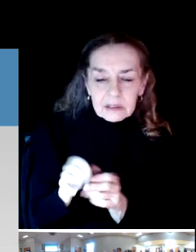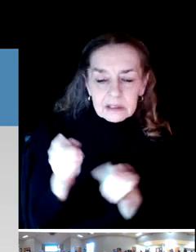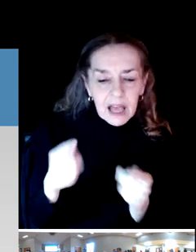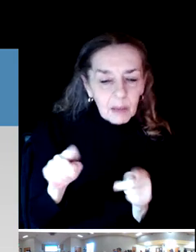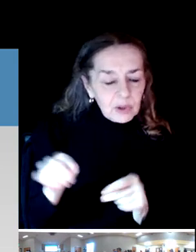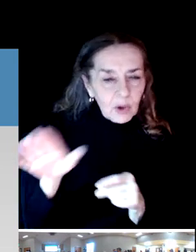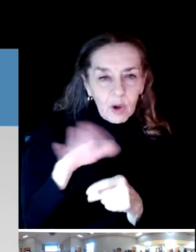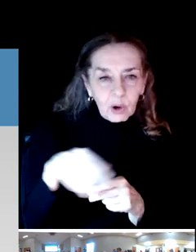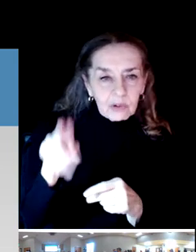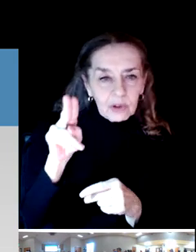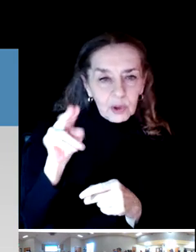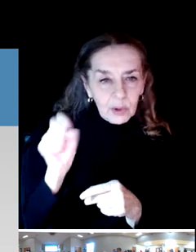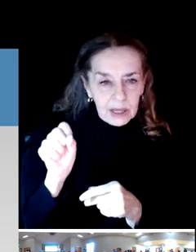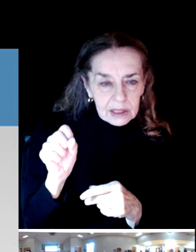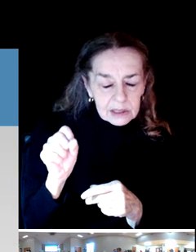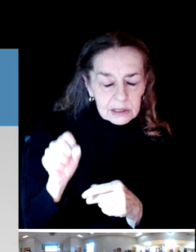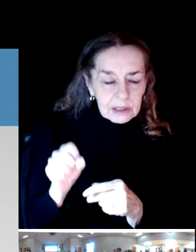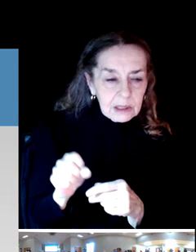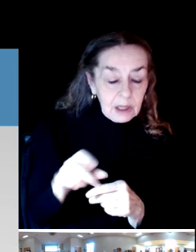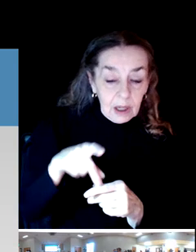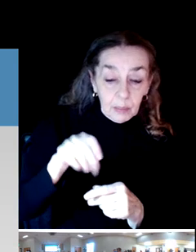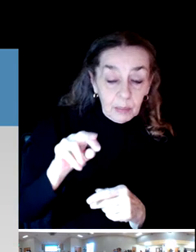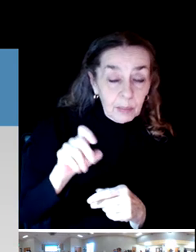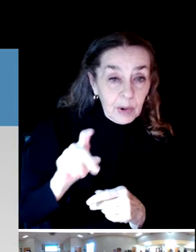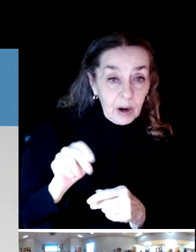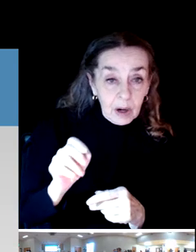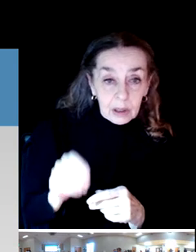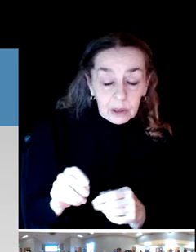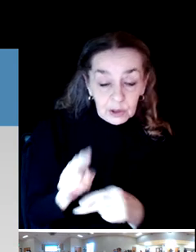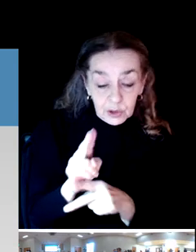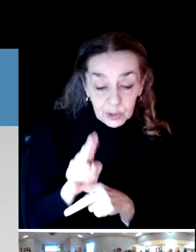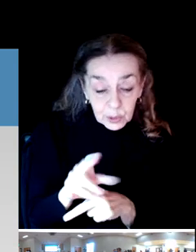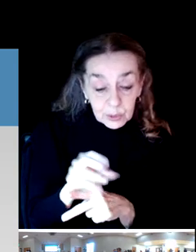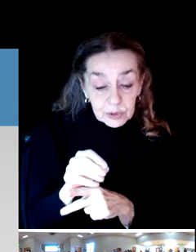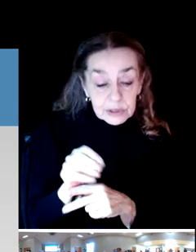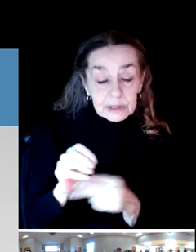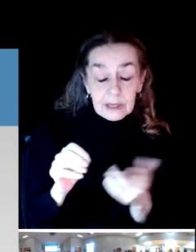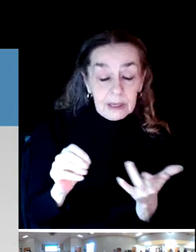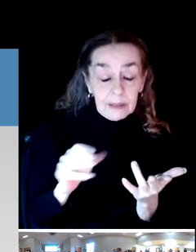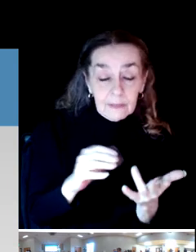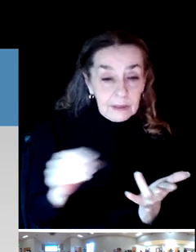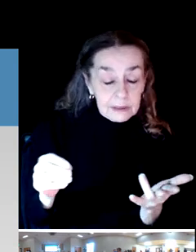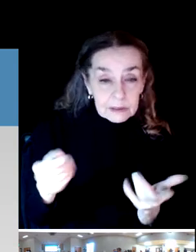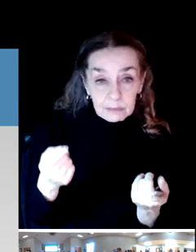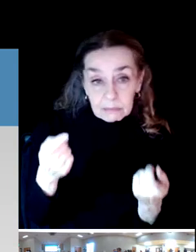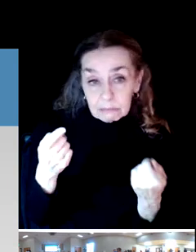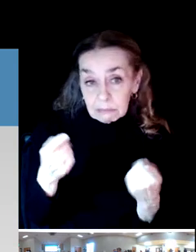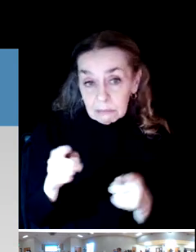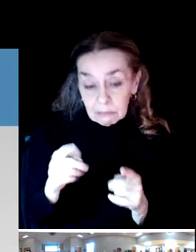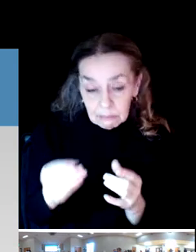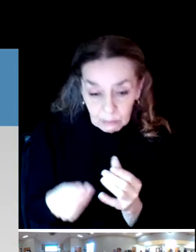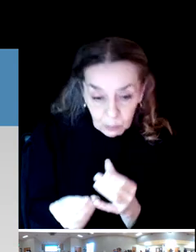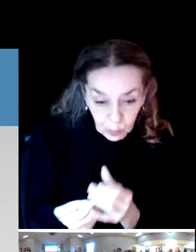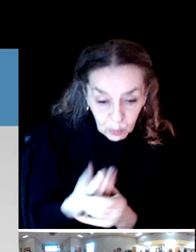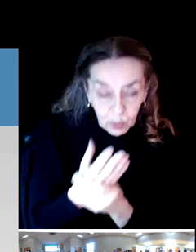When you look to see originally in the first year and a half of the pandemic, what facilities